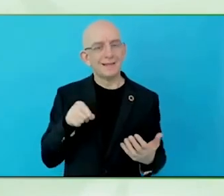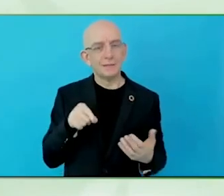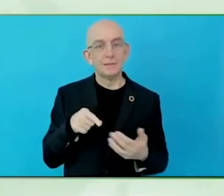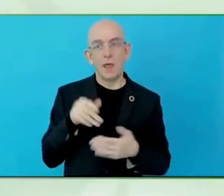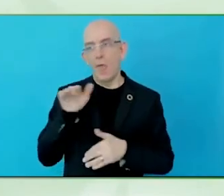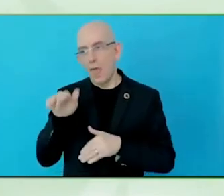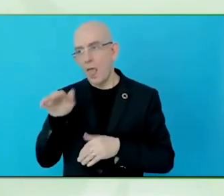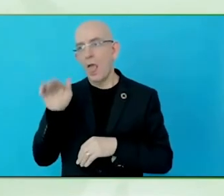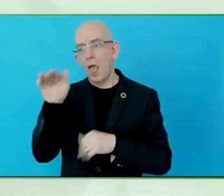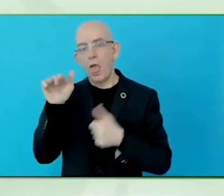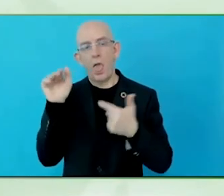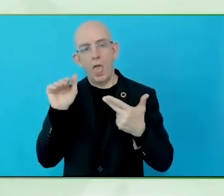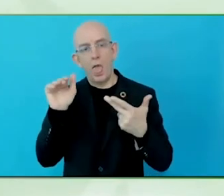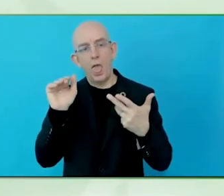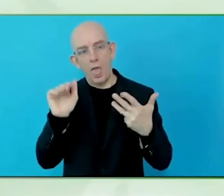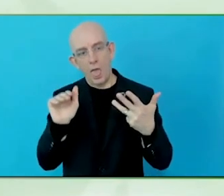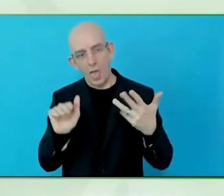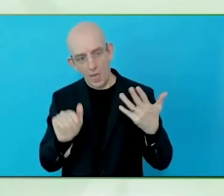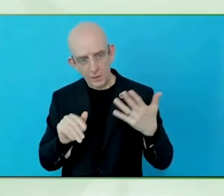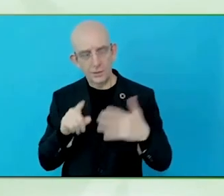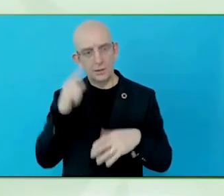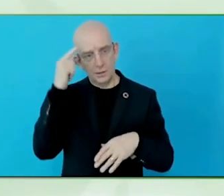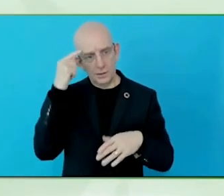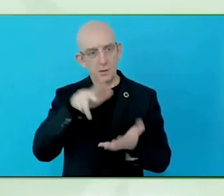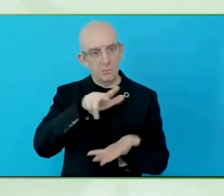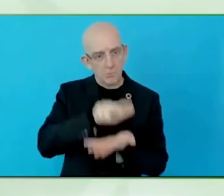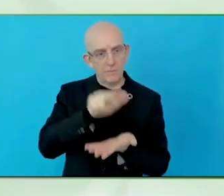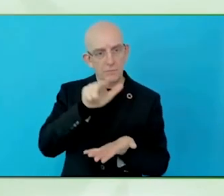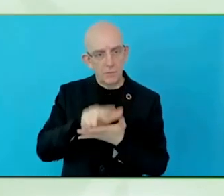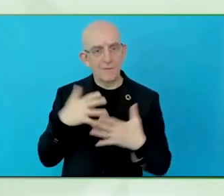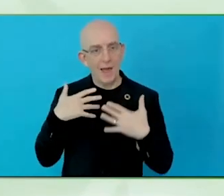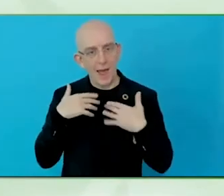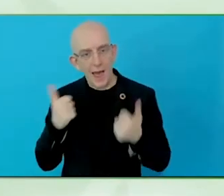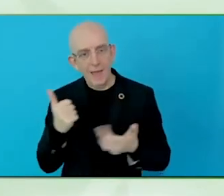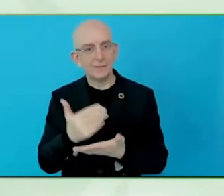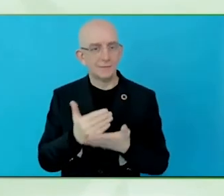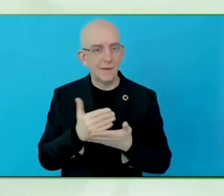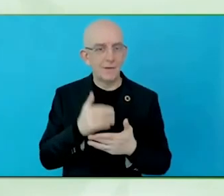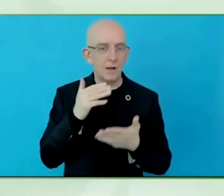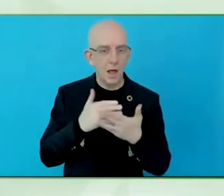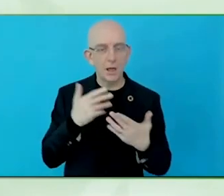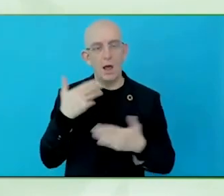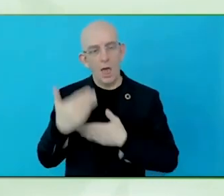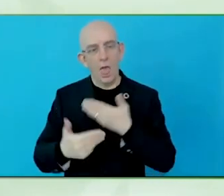This is a different kind of accessibility. The challenge is the same, but the solution is different.